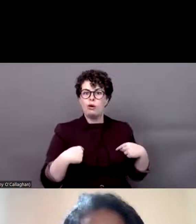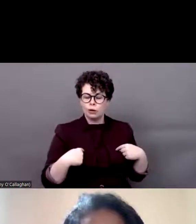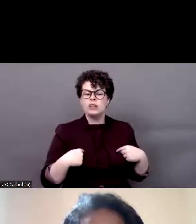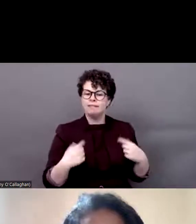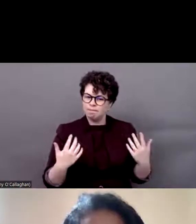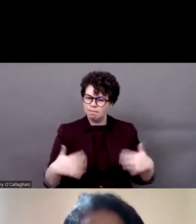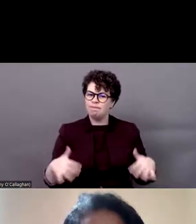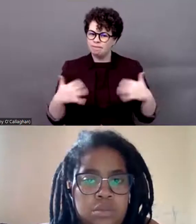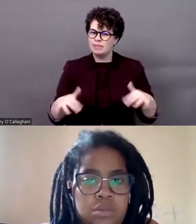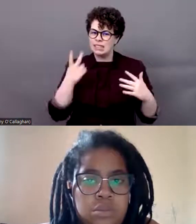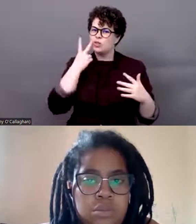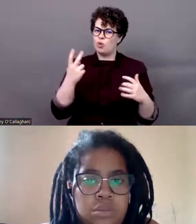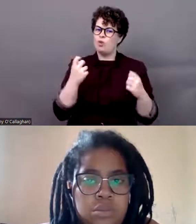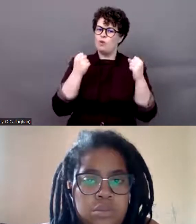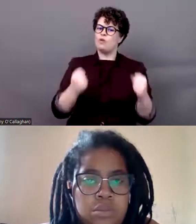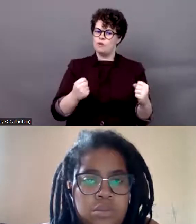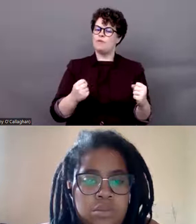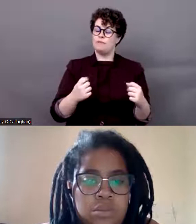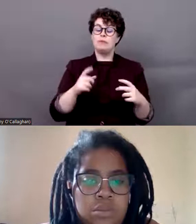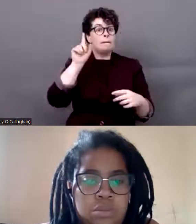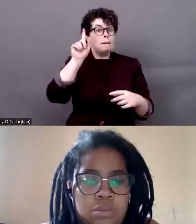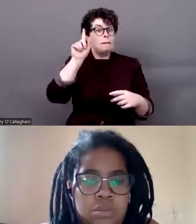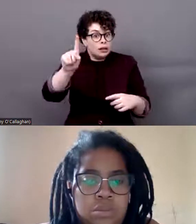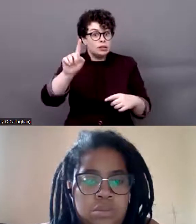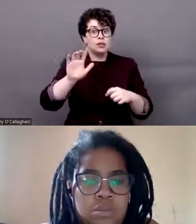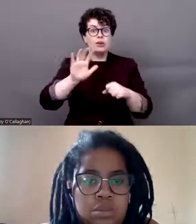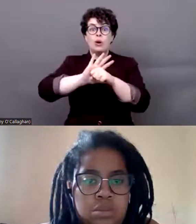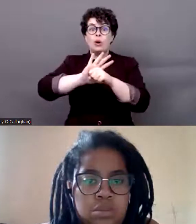also has provided a very strong civil society,